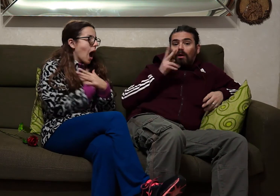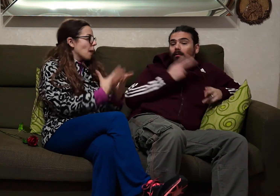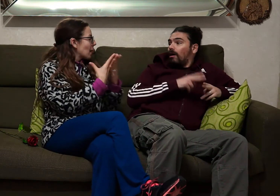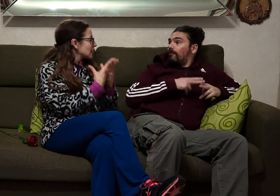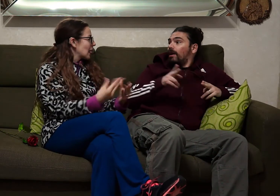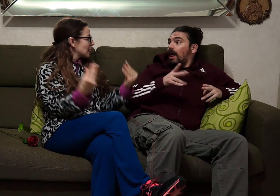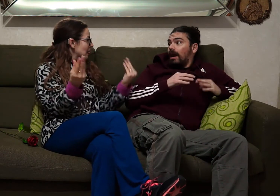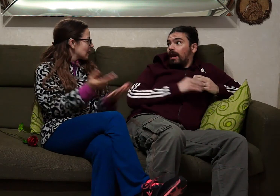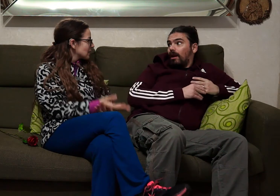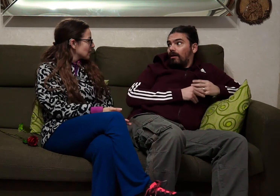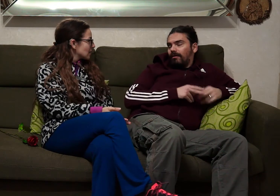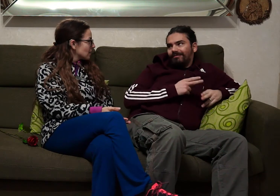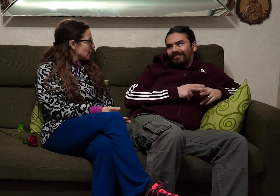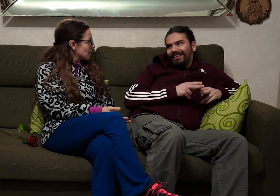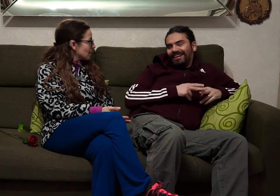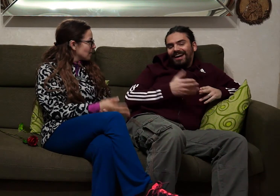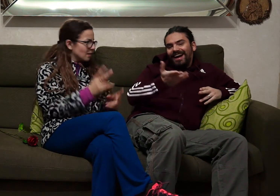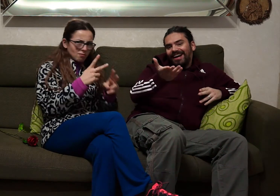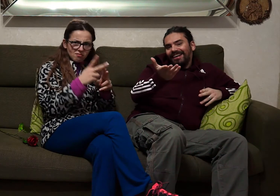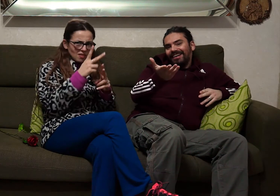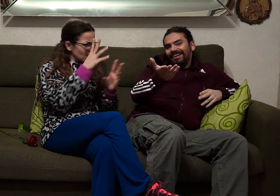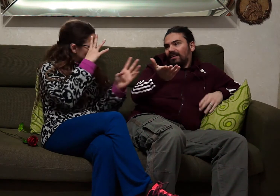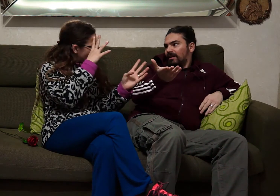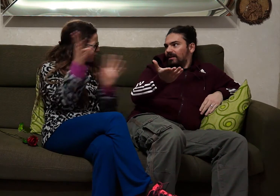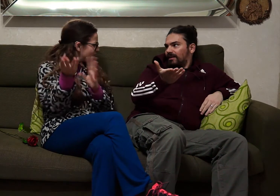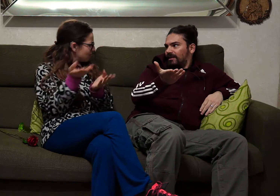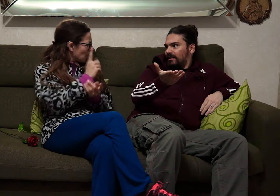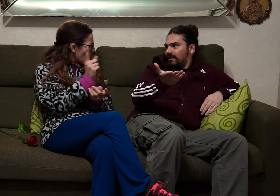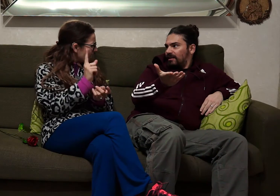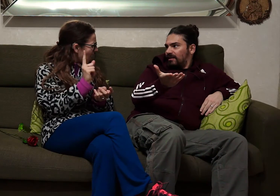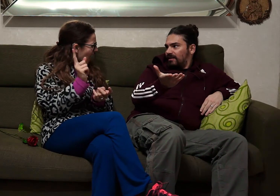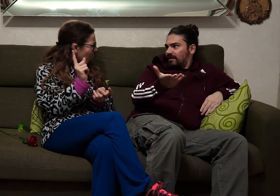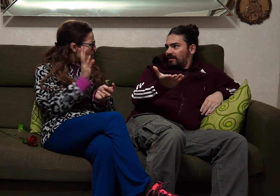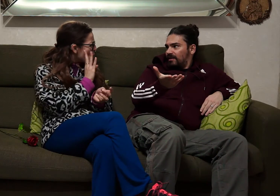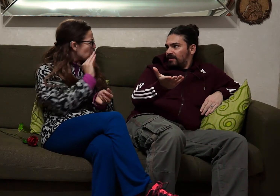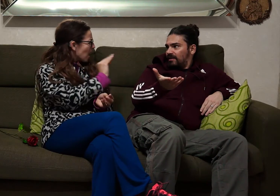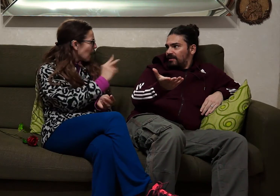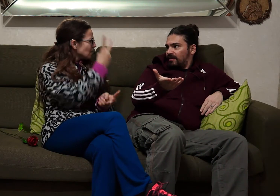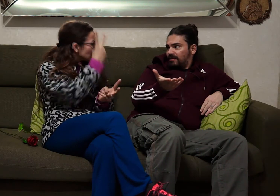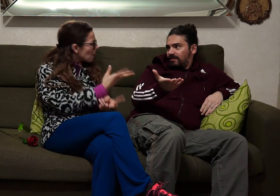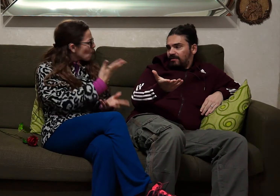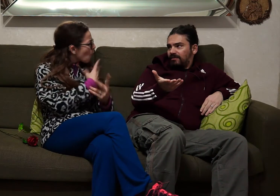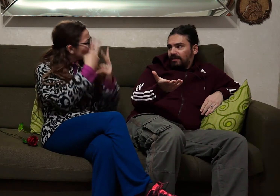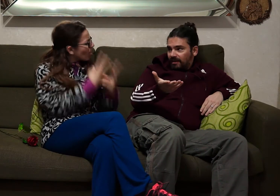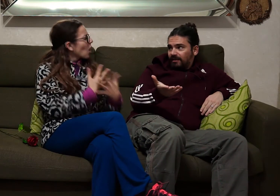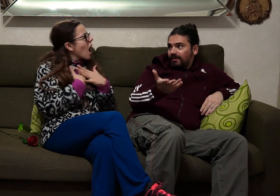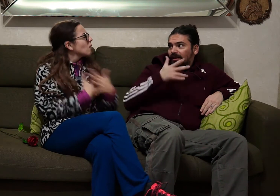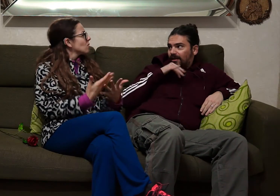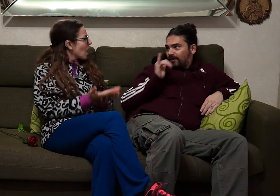the man with the Ferrari for the ring? ... the Ferrari! but no .... he really asked him to love him.